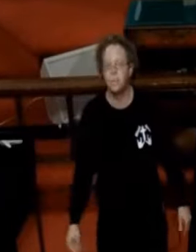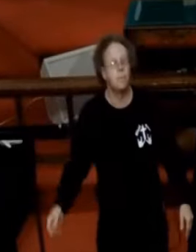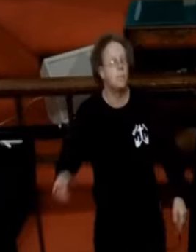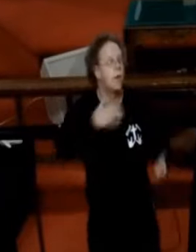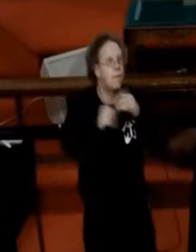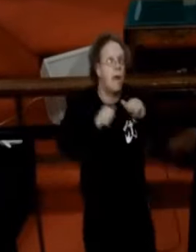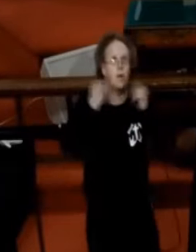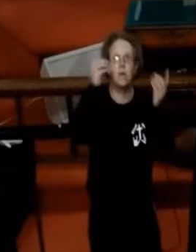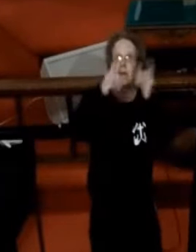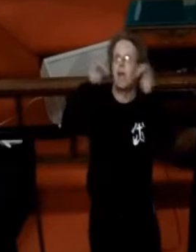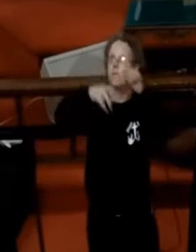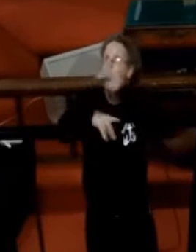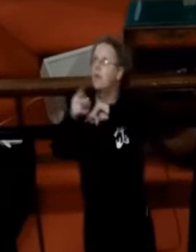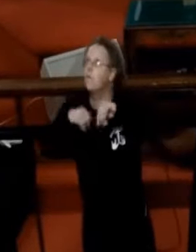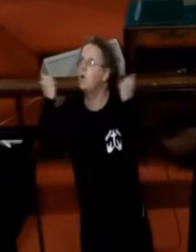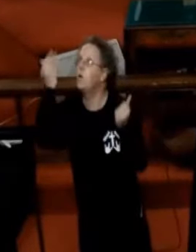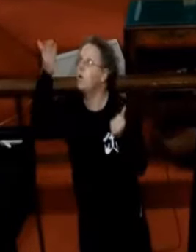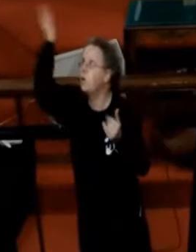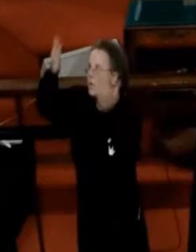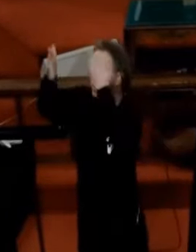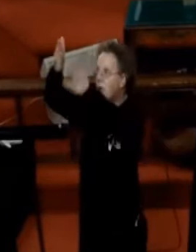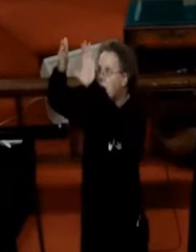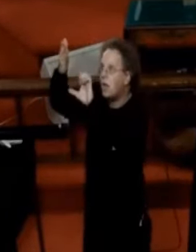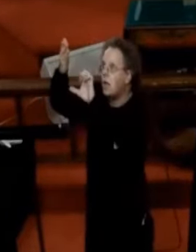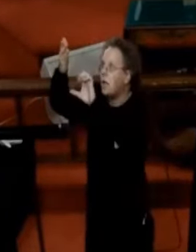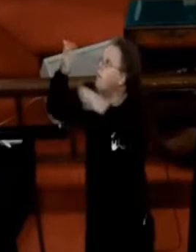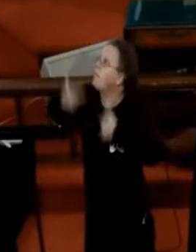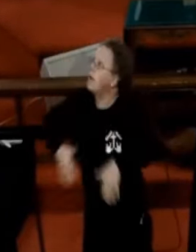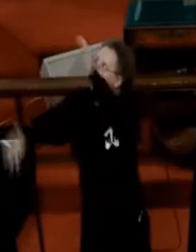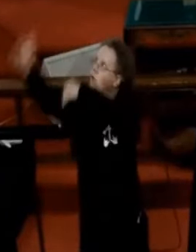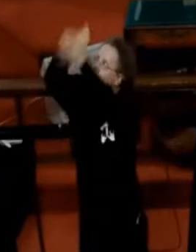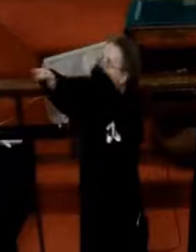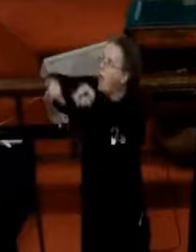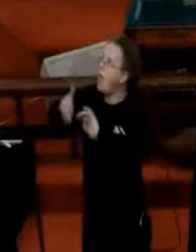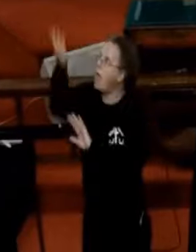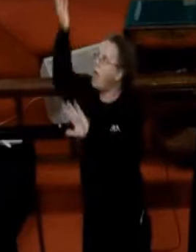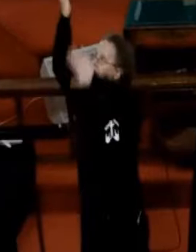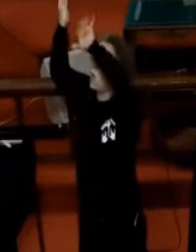(singing in a foreign language)